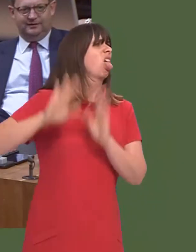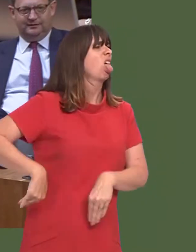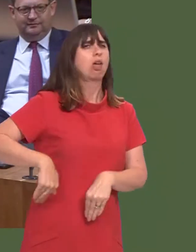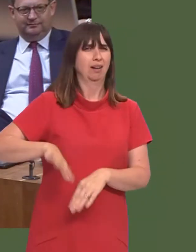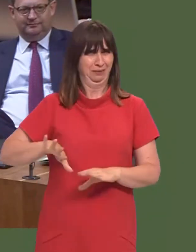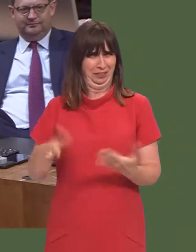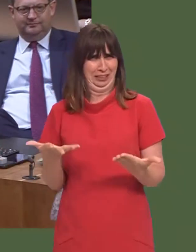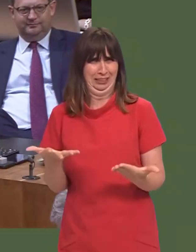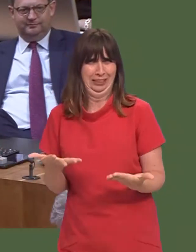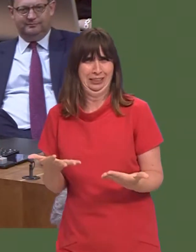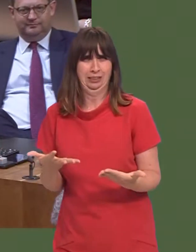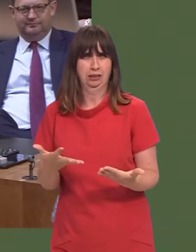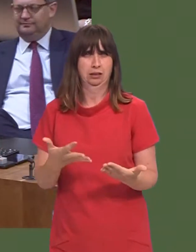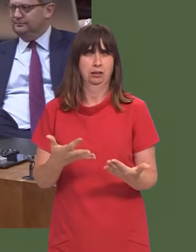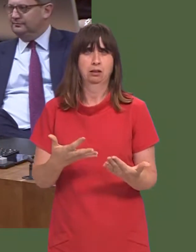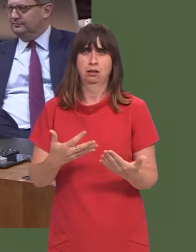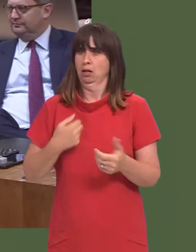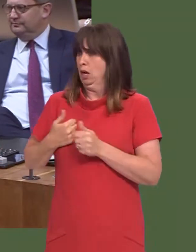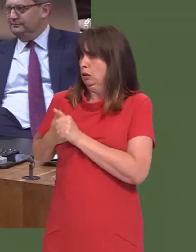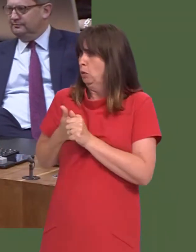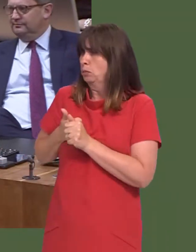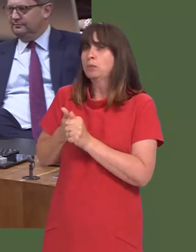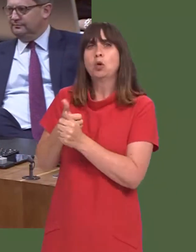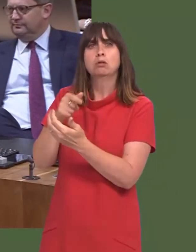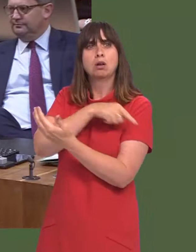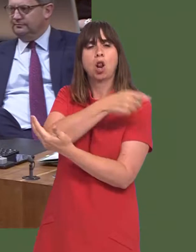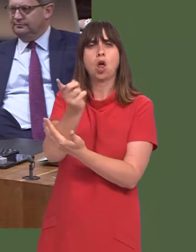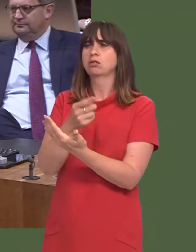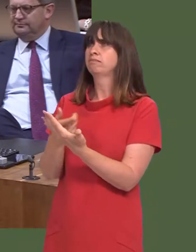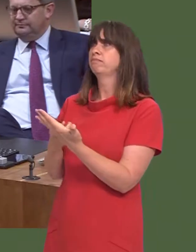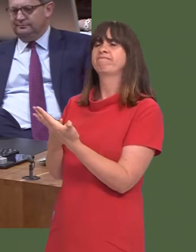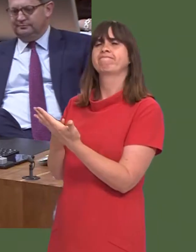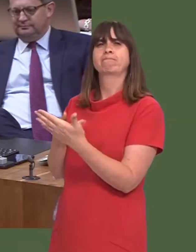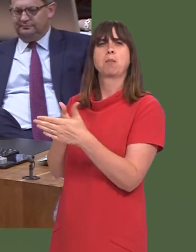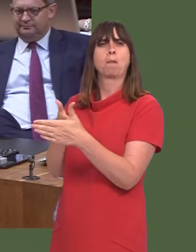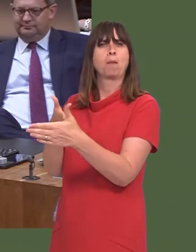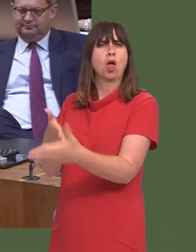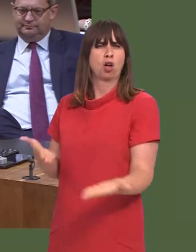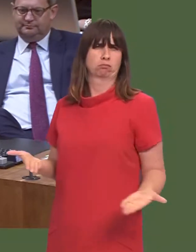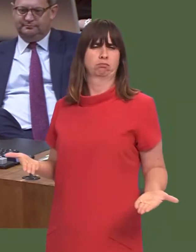the Government decided off its own bat, despite the support of others, that the recommendations would move forward.